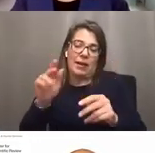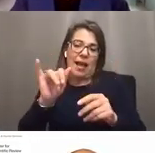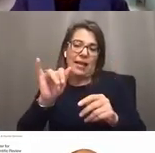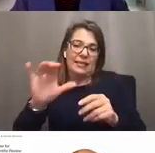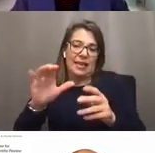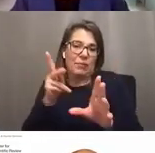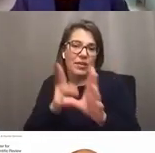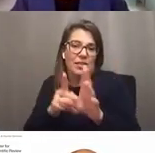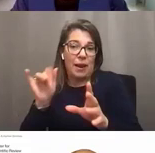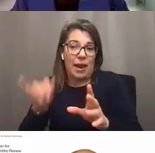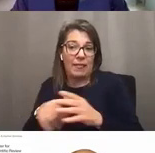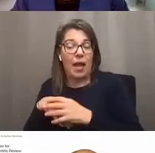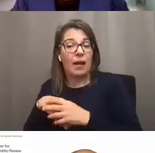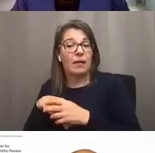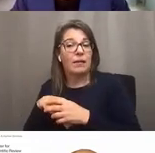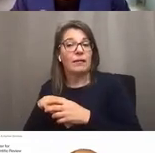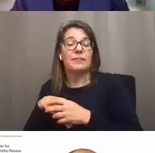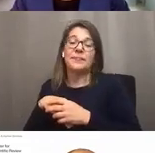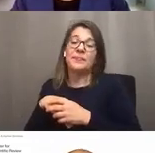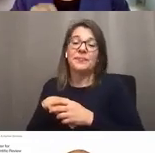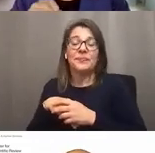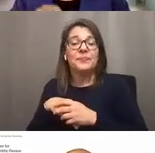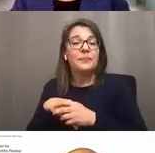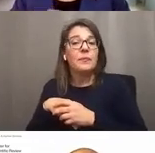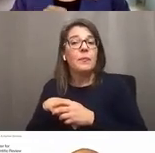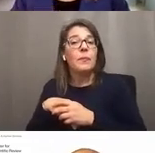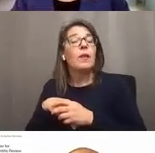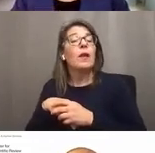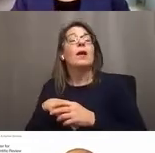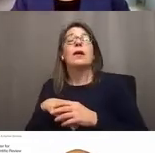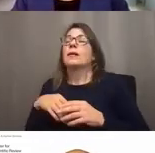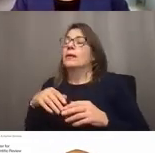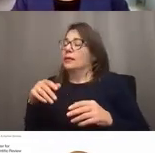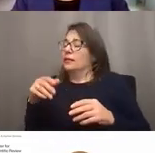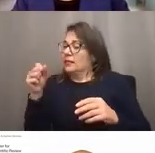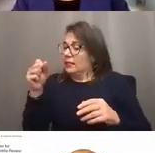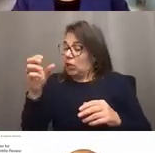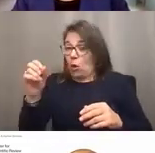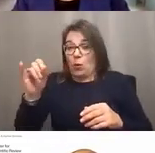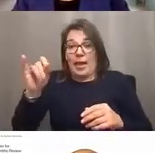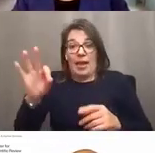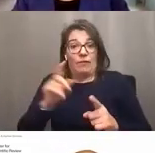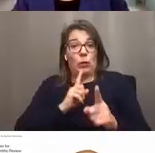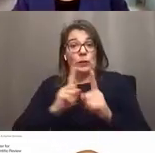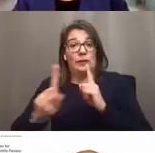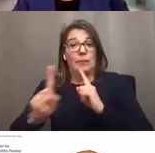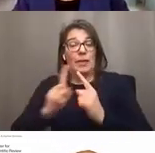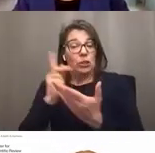Almost, not quite. So absolutely, if you speak to a program officer,